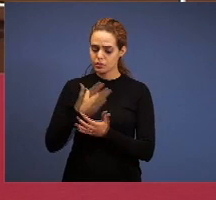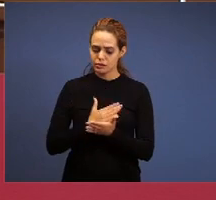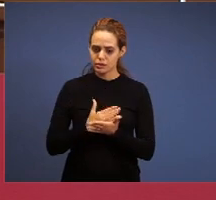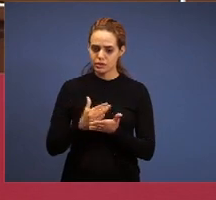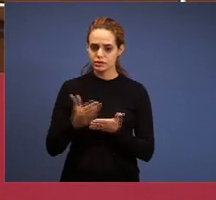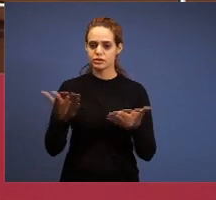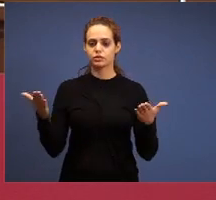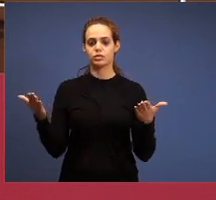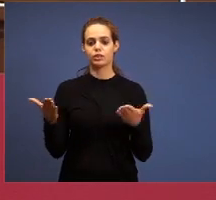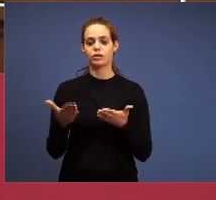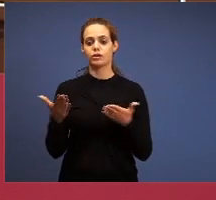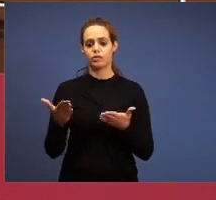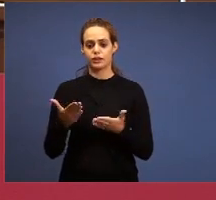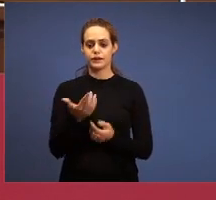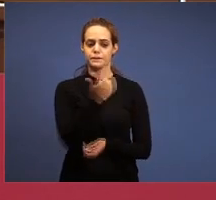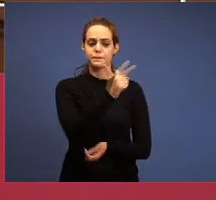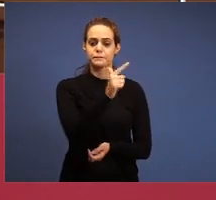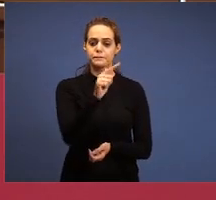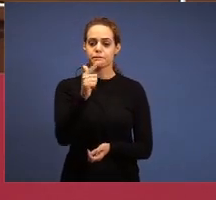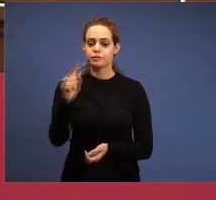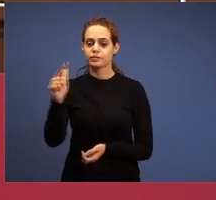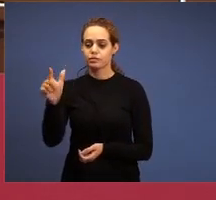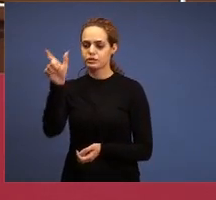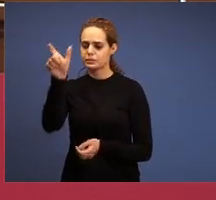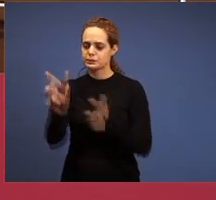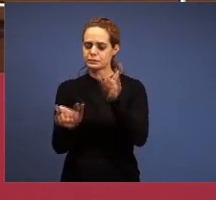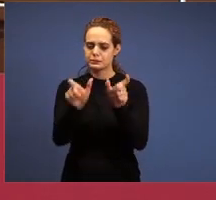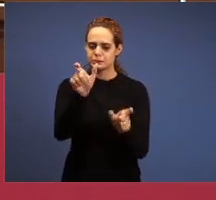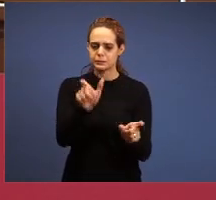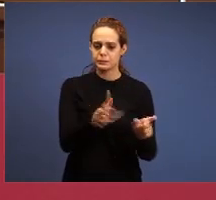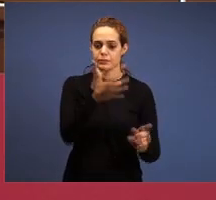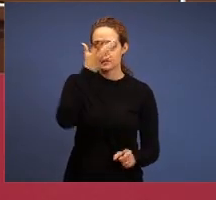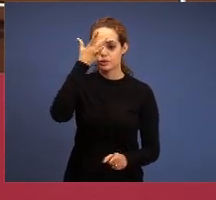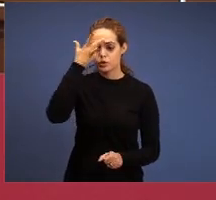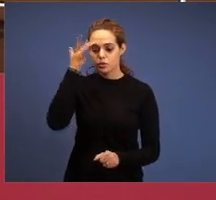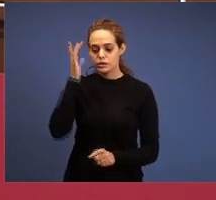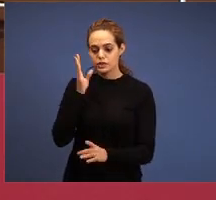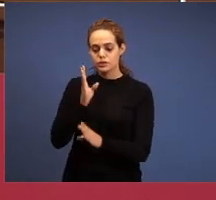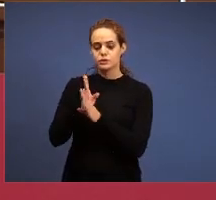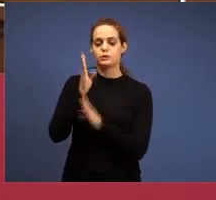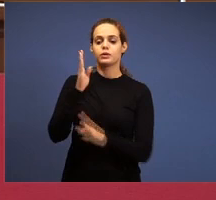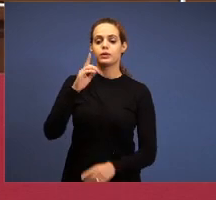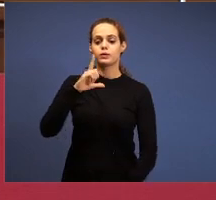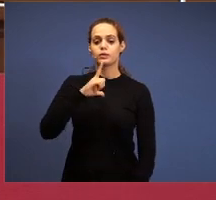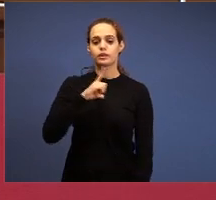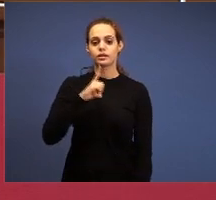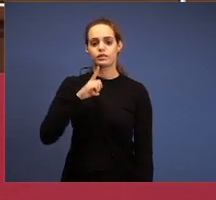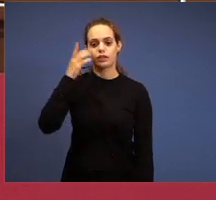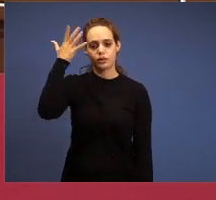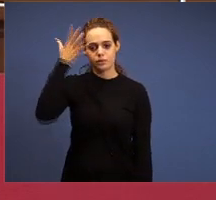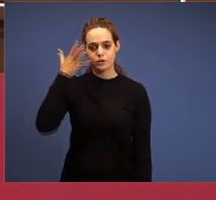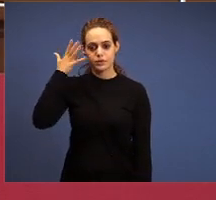who have now discovered that there is a message who was a long time in the church and didn’t know that at Sunday School